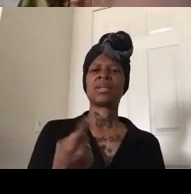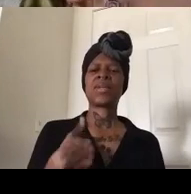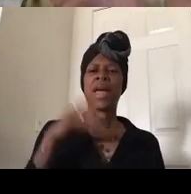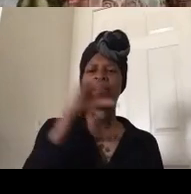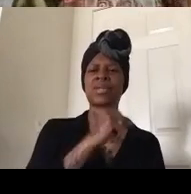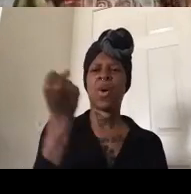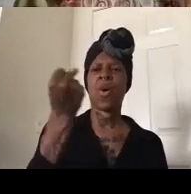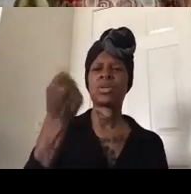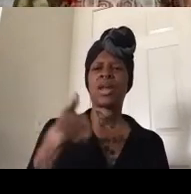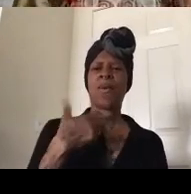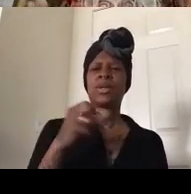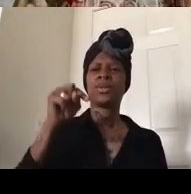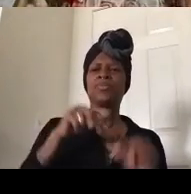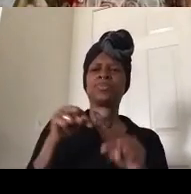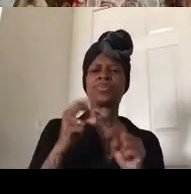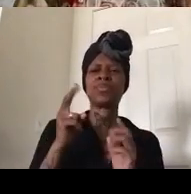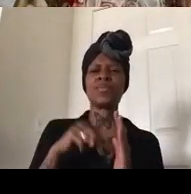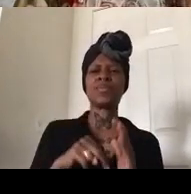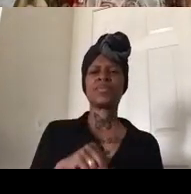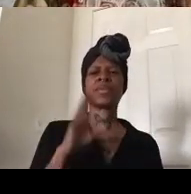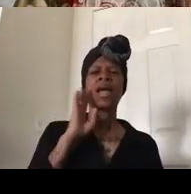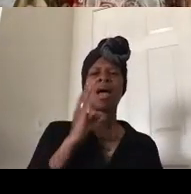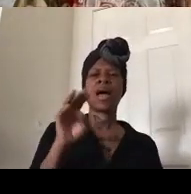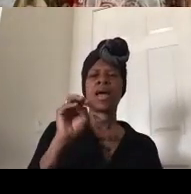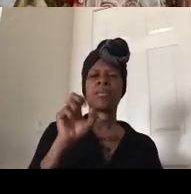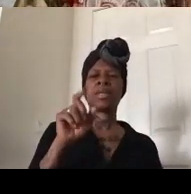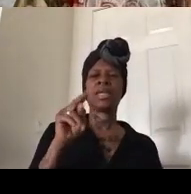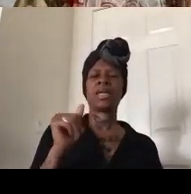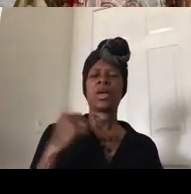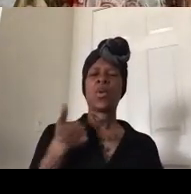i can read it hi melina we appreciate all you do for black lives for those of